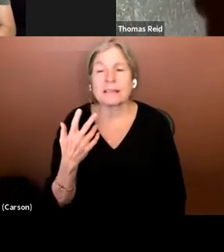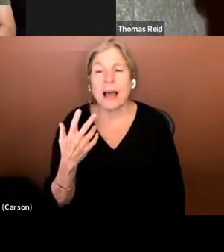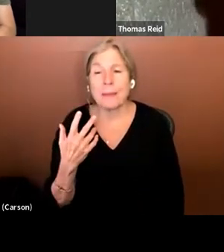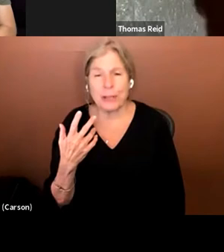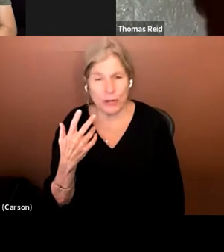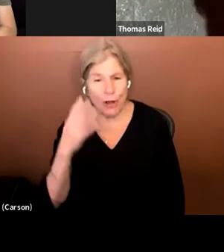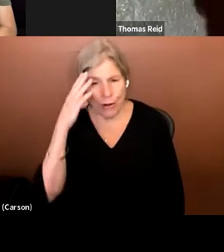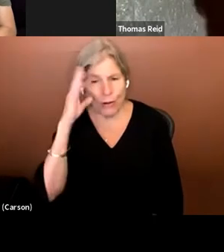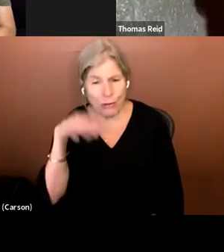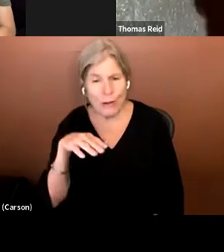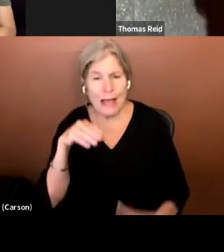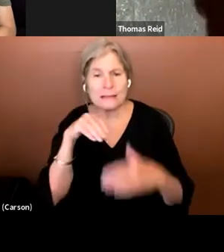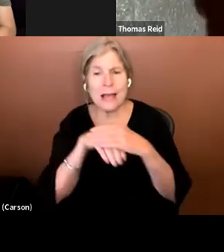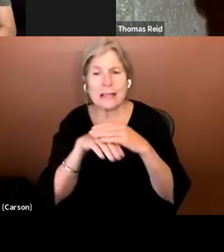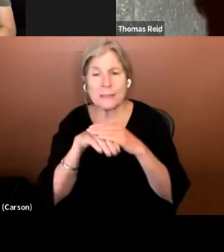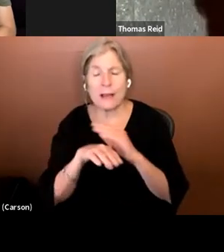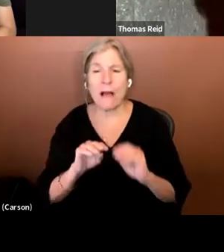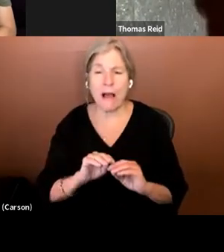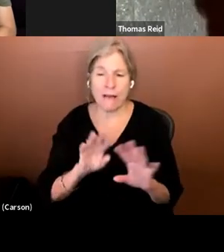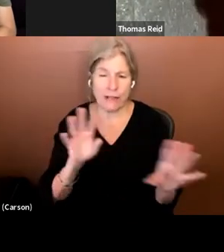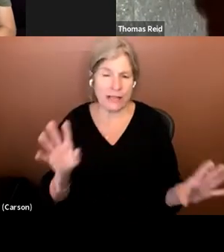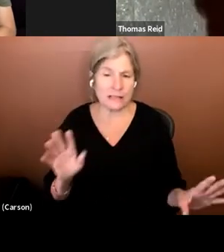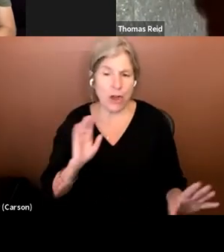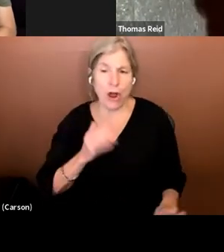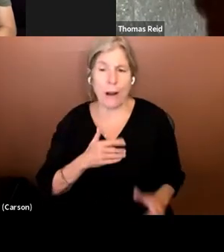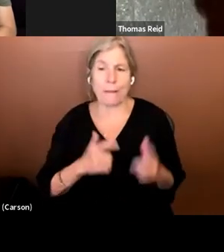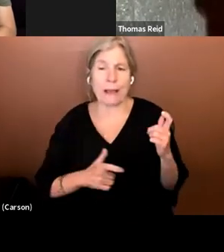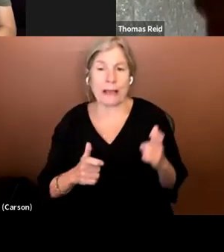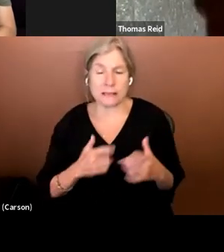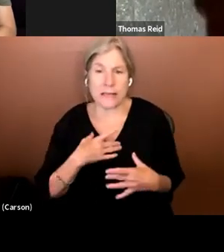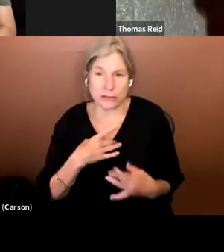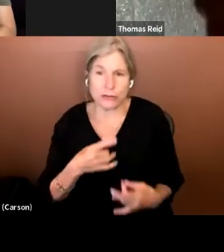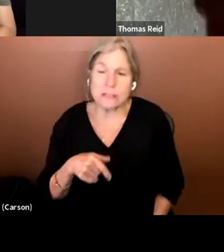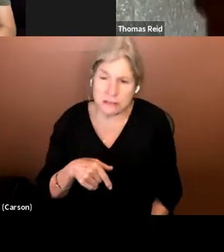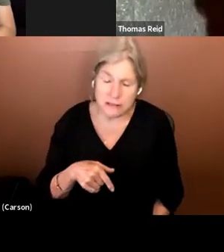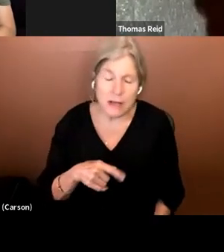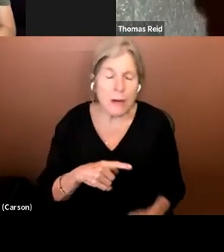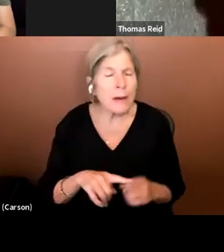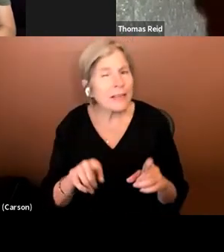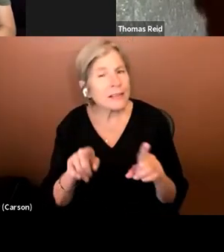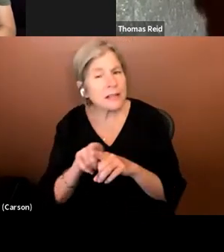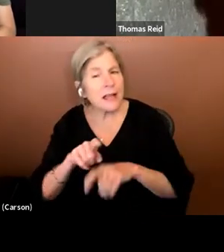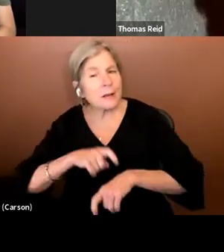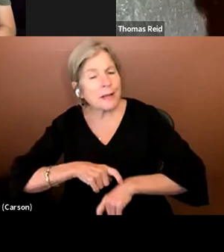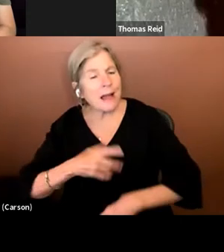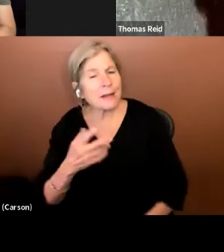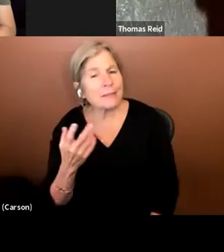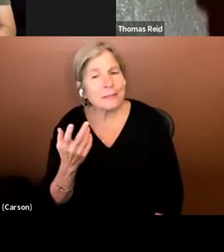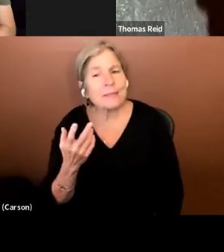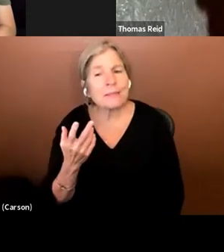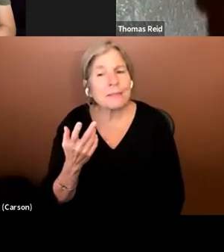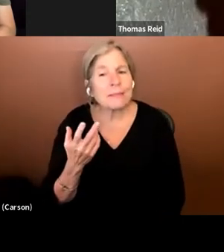accessibility obviously is our biggest interest. So at the same time people are